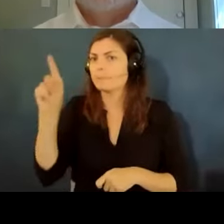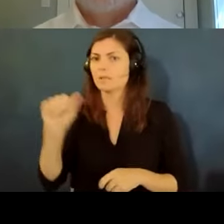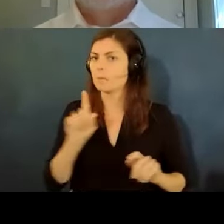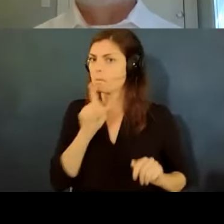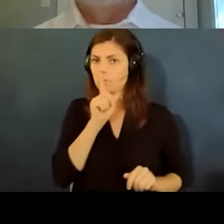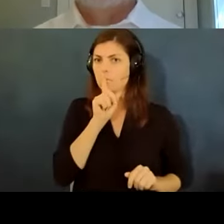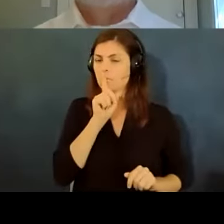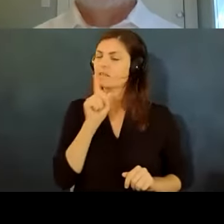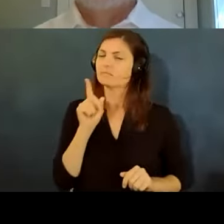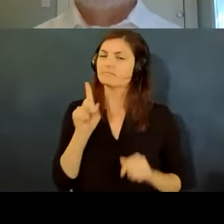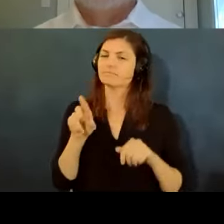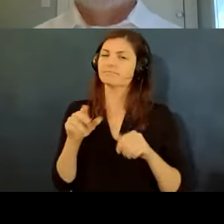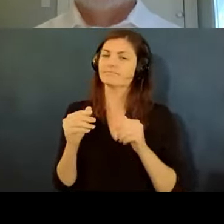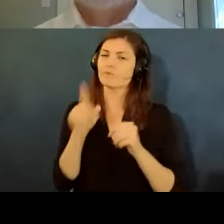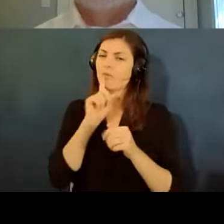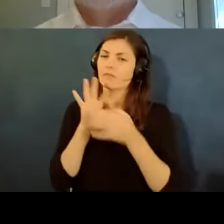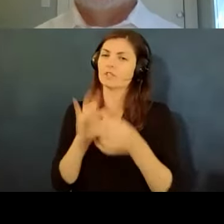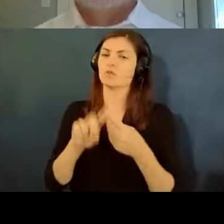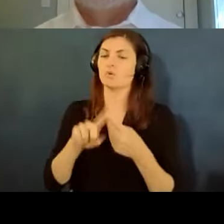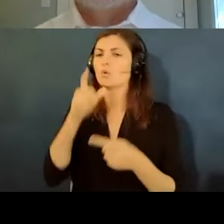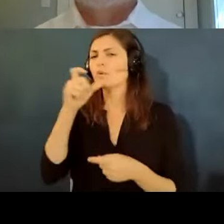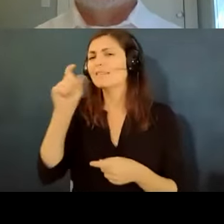and this becomes a little more difficult during the pandemic because